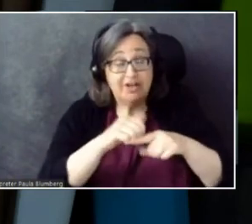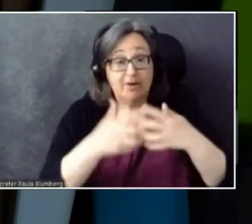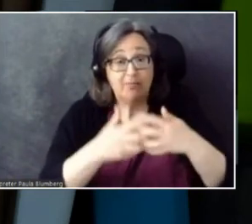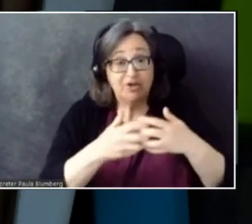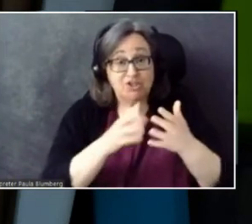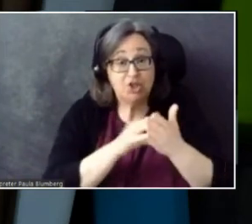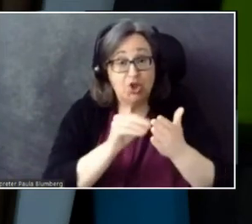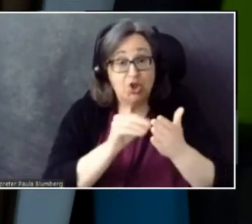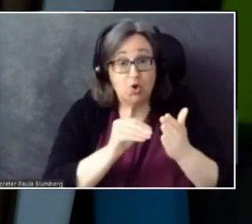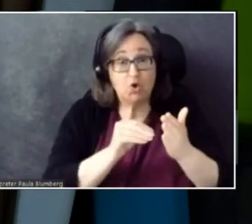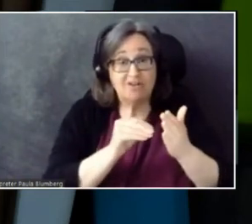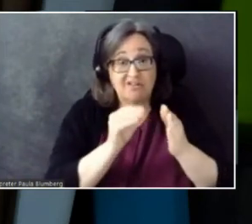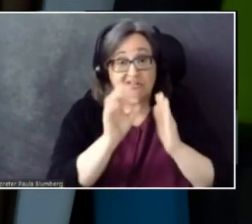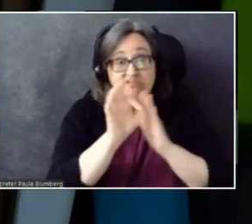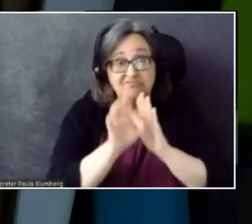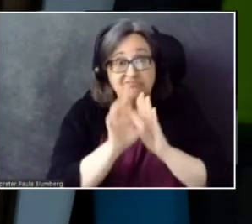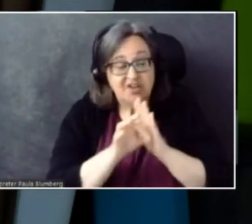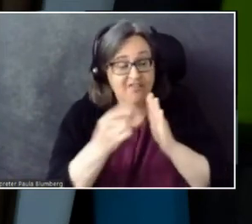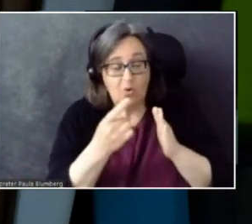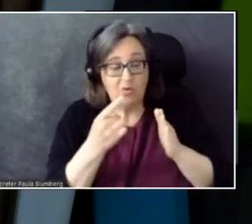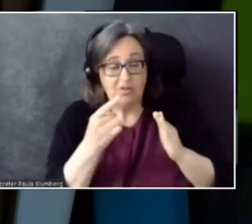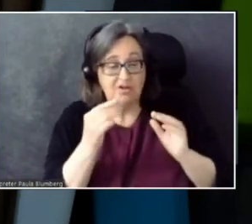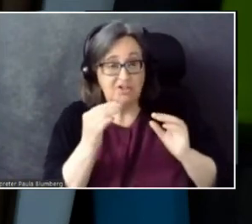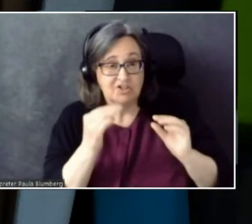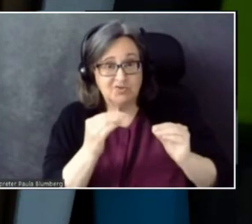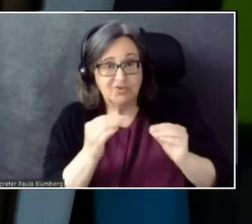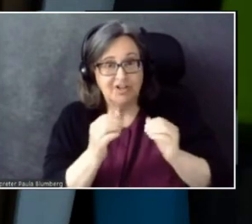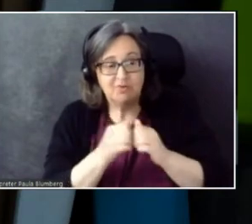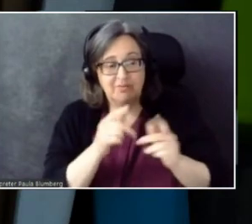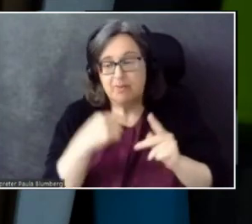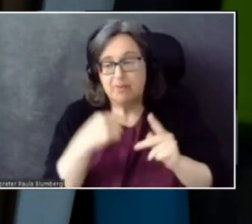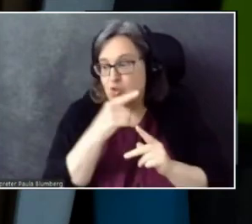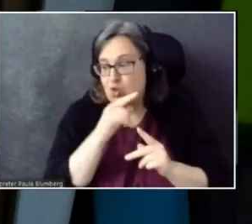if we only train them with people who look like us or sound like us, they're only going